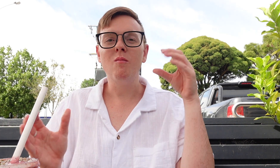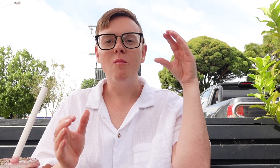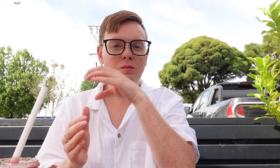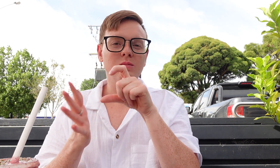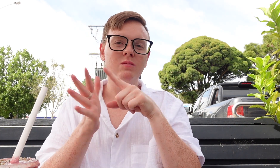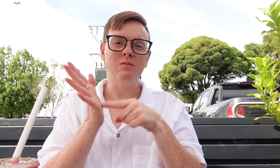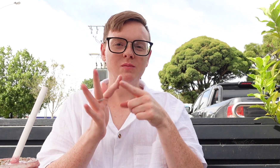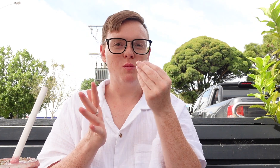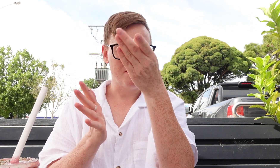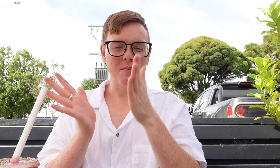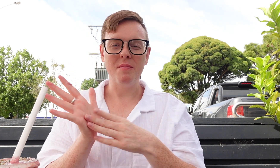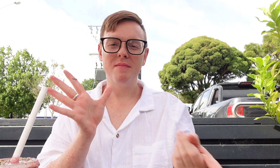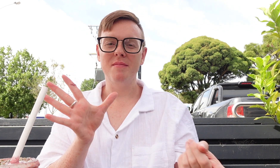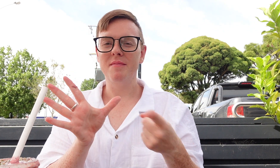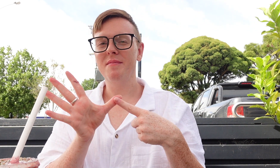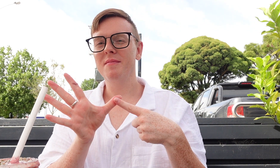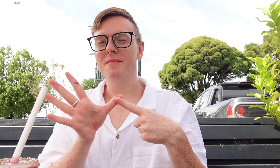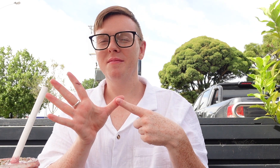Lunch date with Ma.